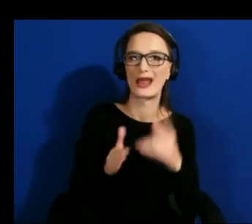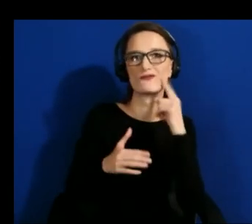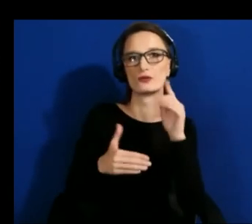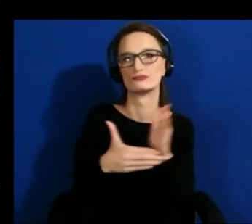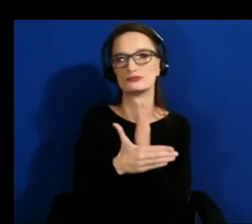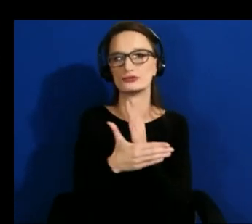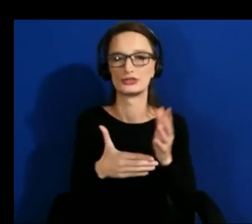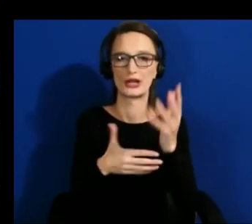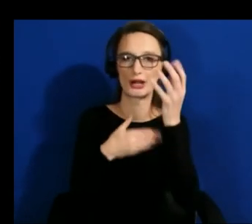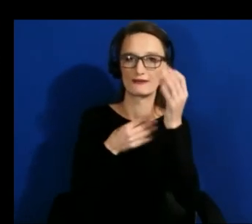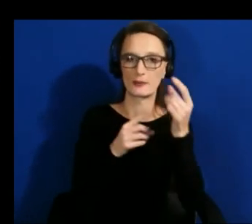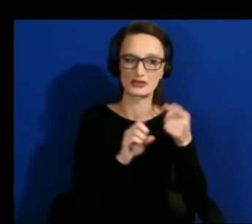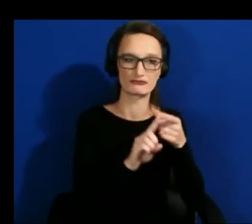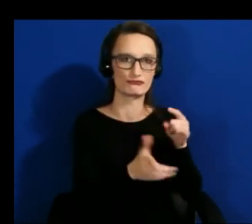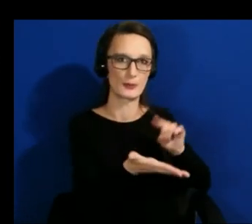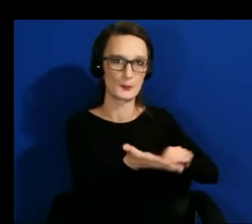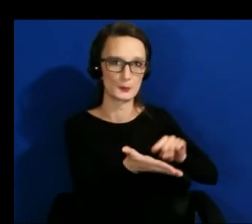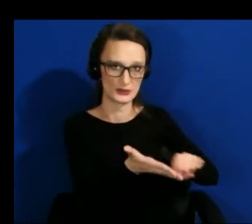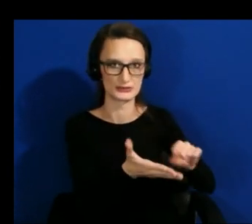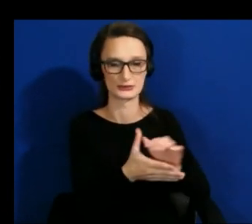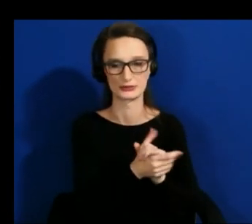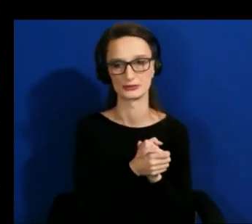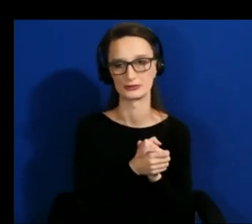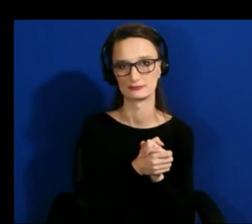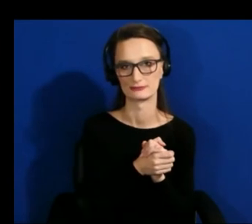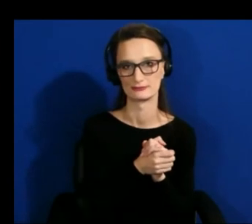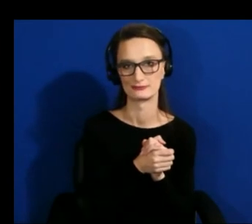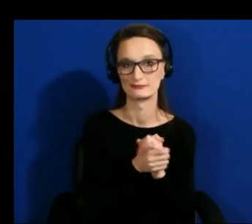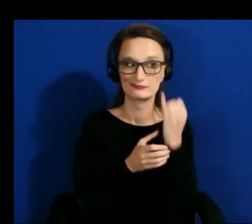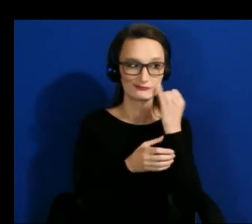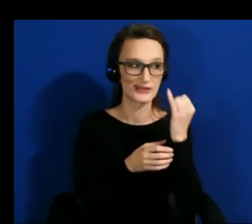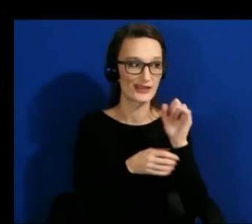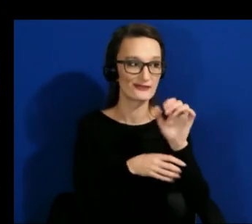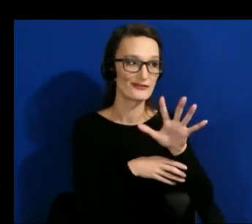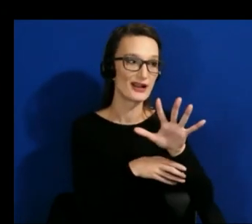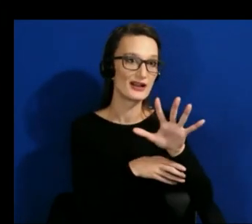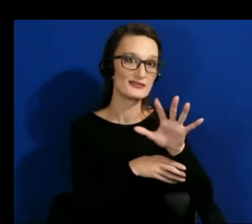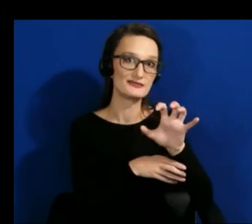if you can produce it in a way like hey here's this 500 word blog here's a link to our github